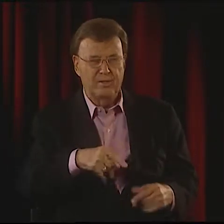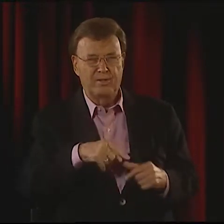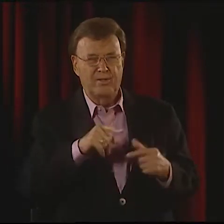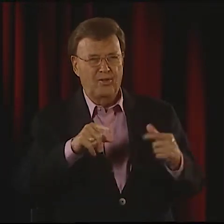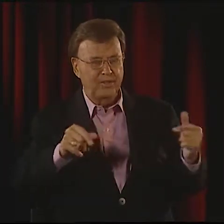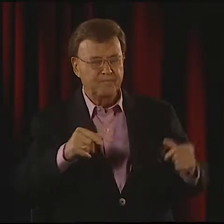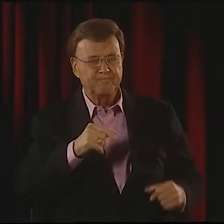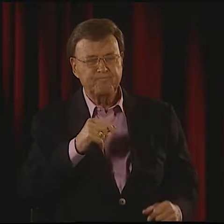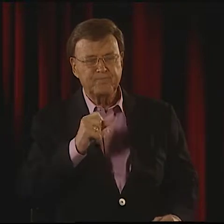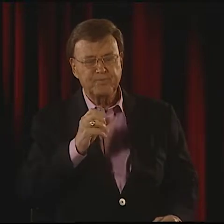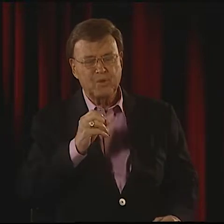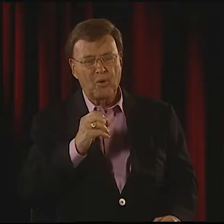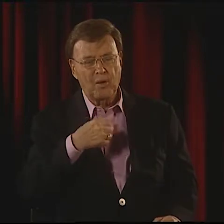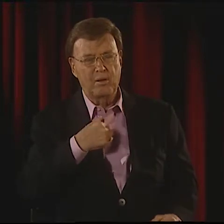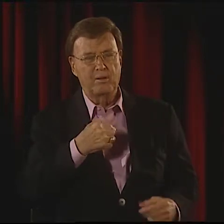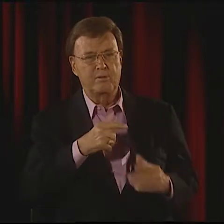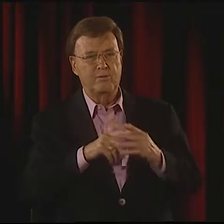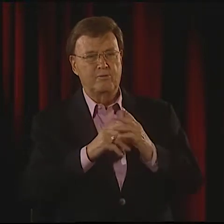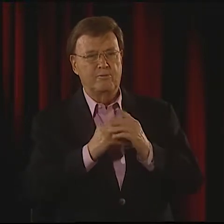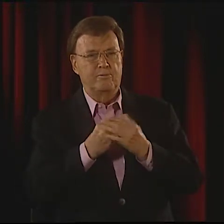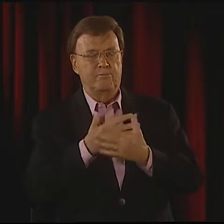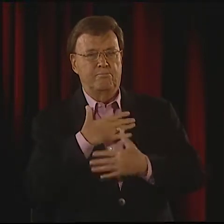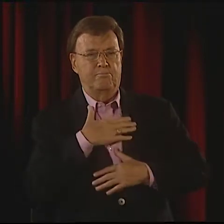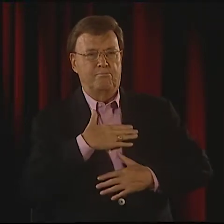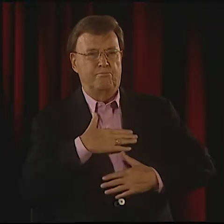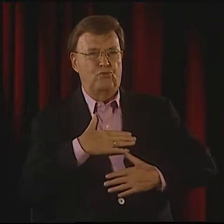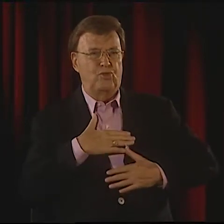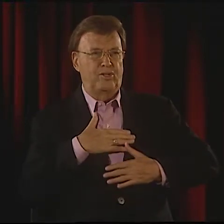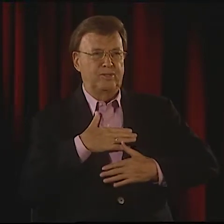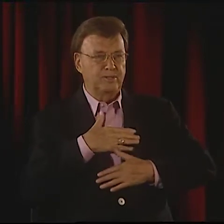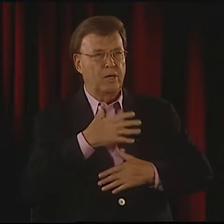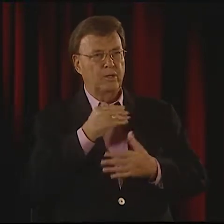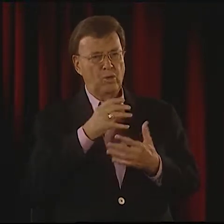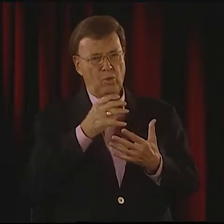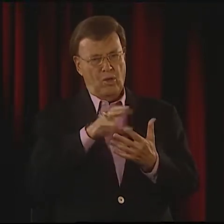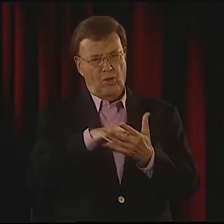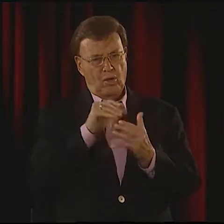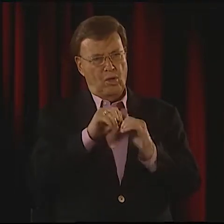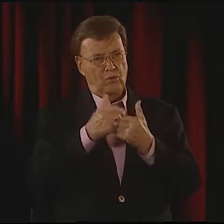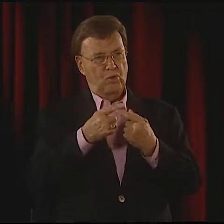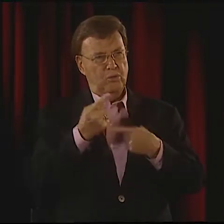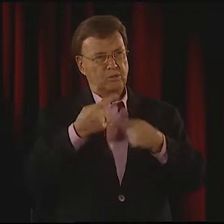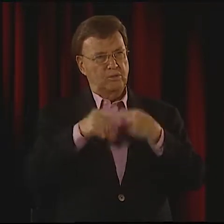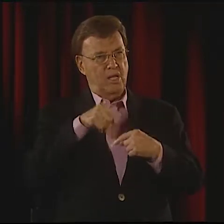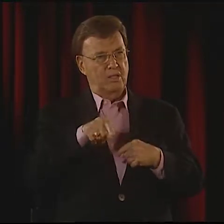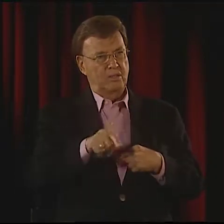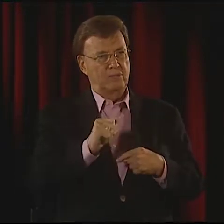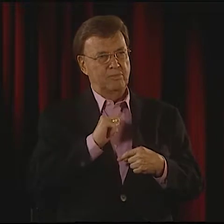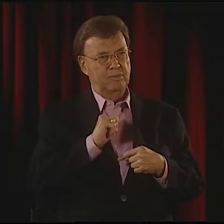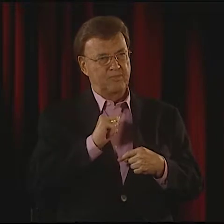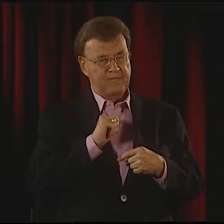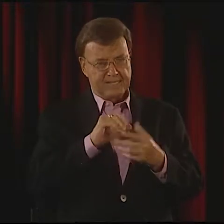SO MANY. I REALLY APPRECIATED THAT. I LEARNED HOW TO SIGN.